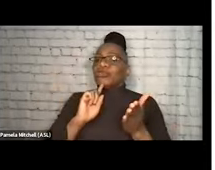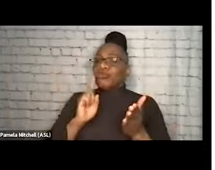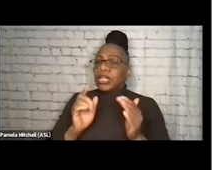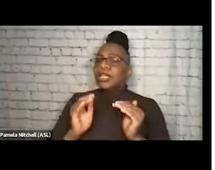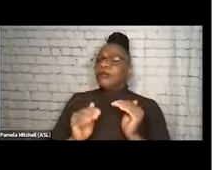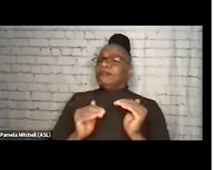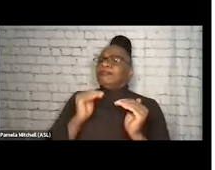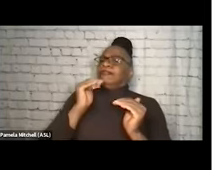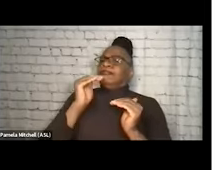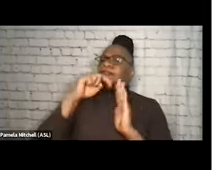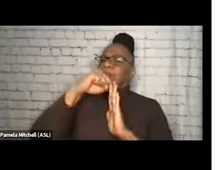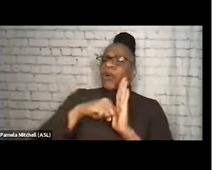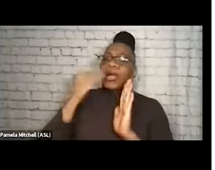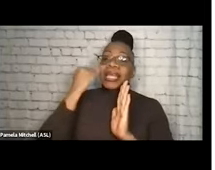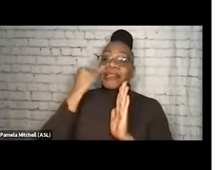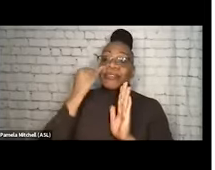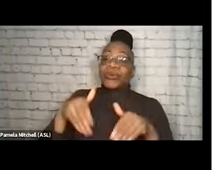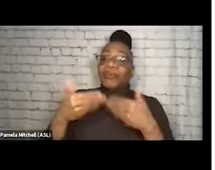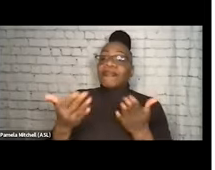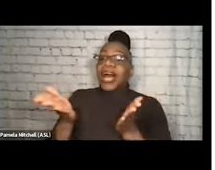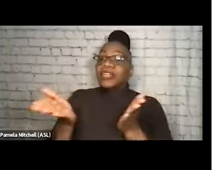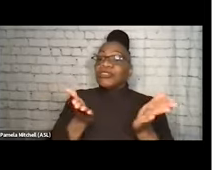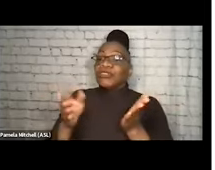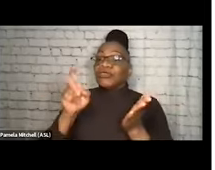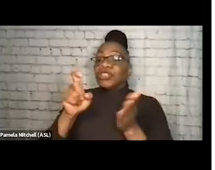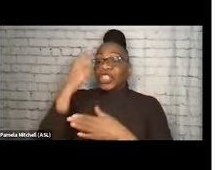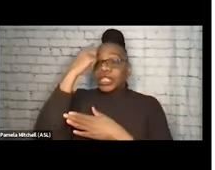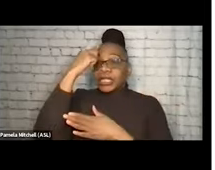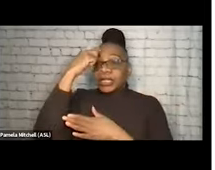and if you are gonna provide these services, you should consider paid roles to do just that.